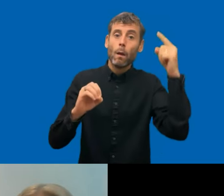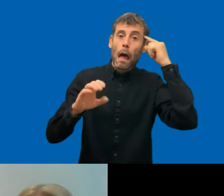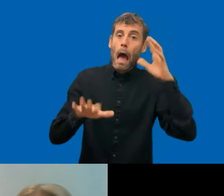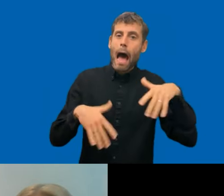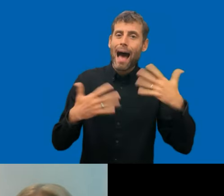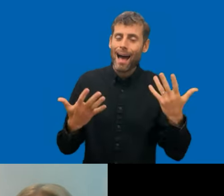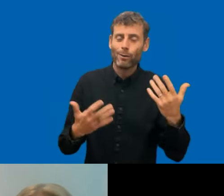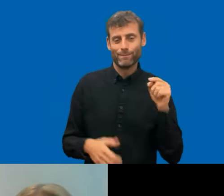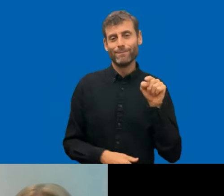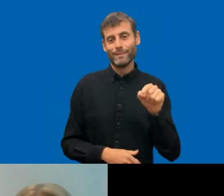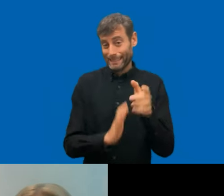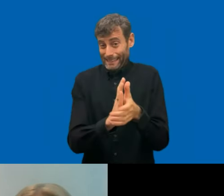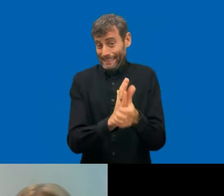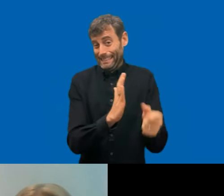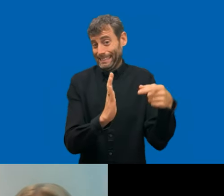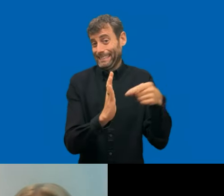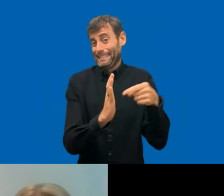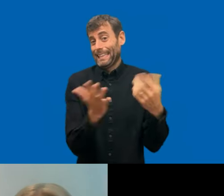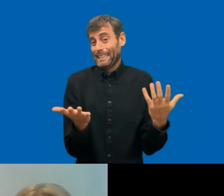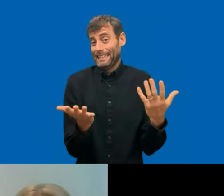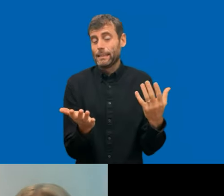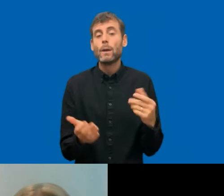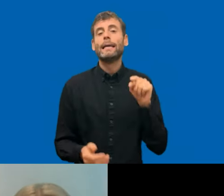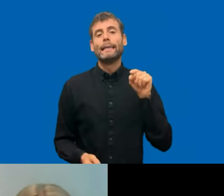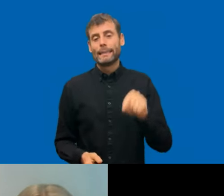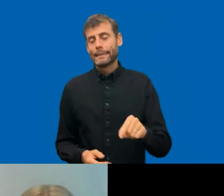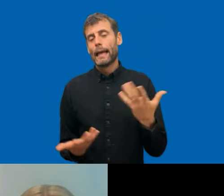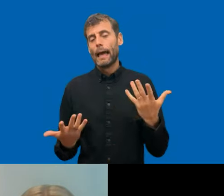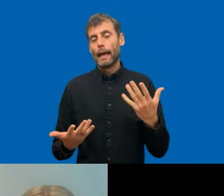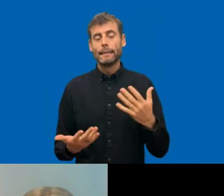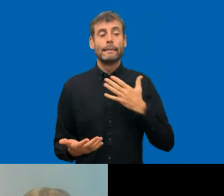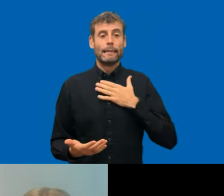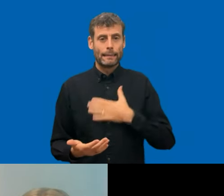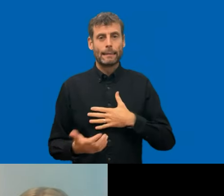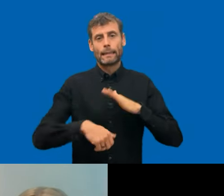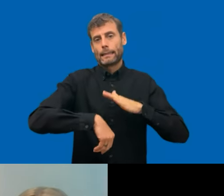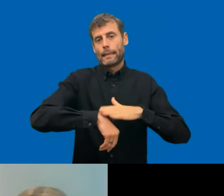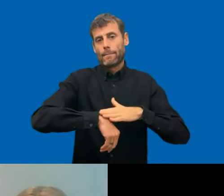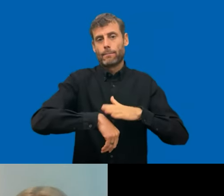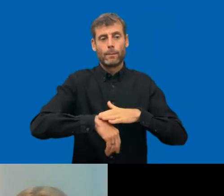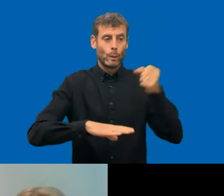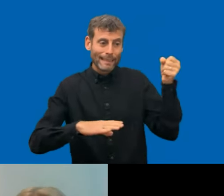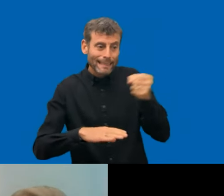as you said, we are still a small country. So all the it's a question on the on the suppliers, and